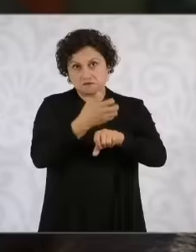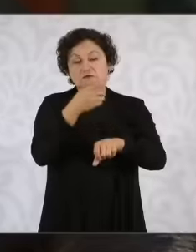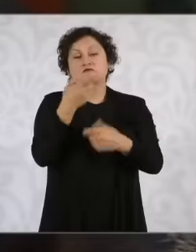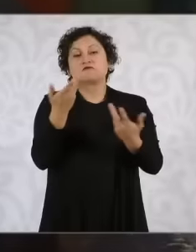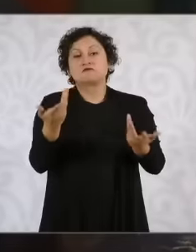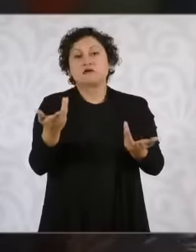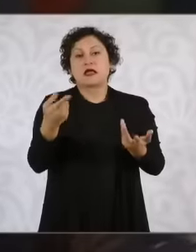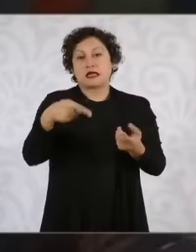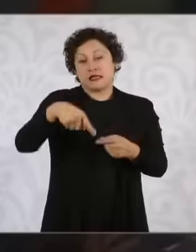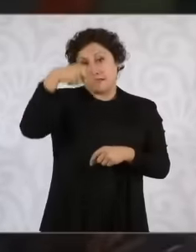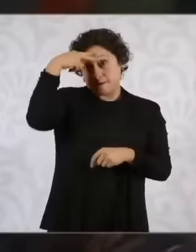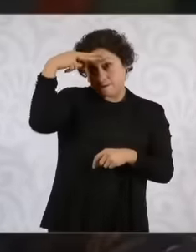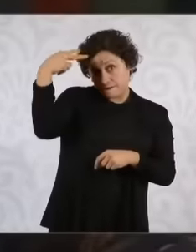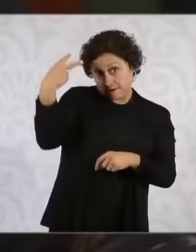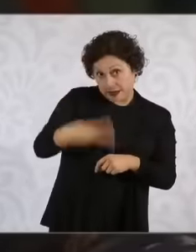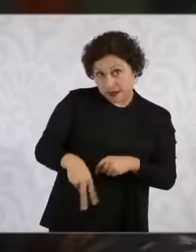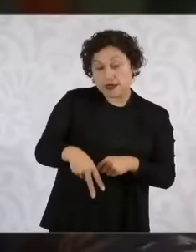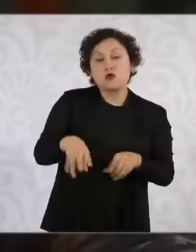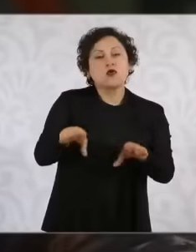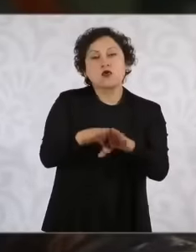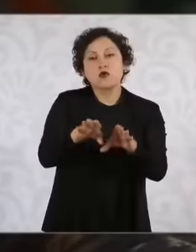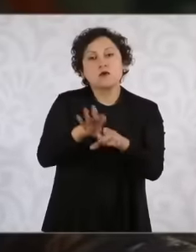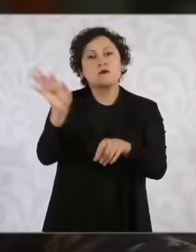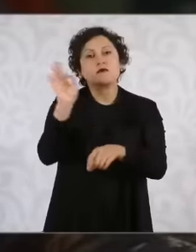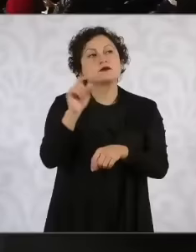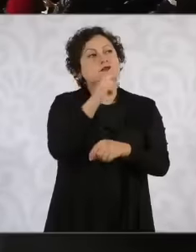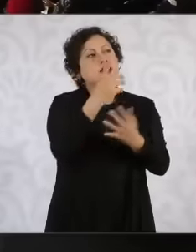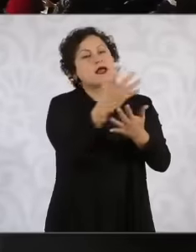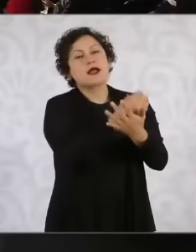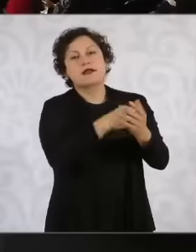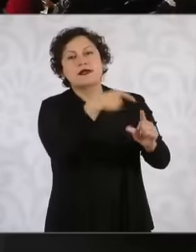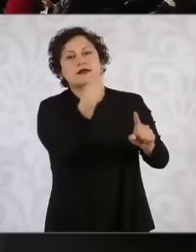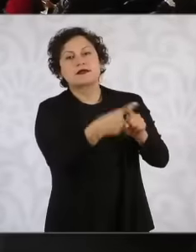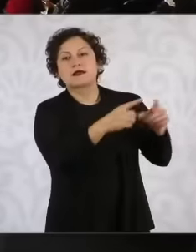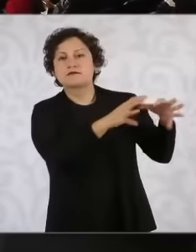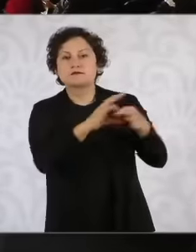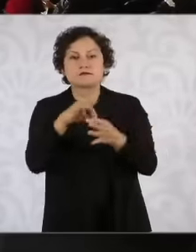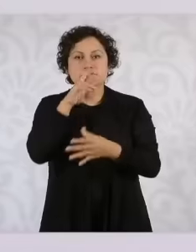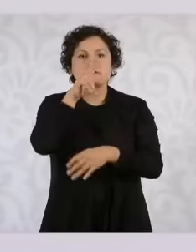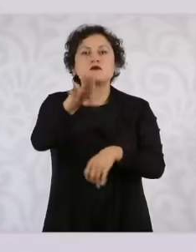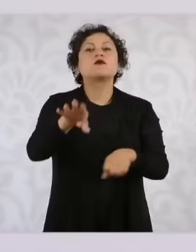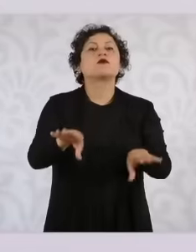if candidate Donald Trump or Camala Harris won, we are going to work with any